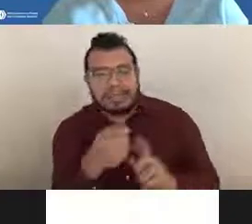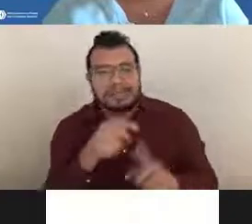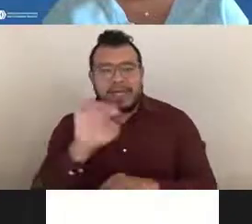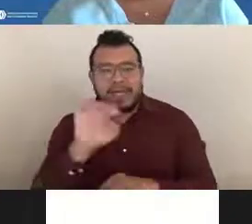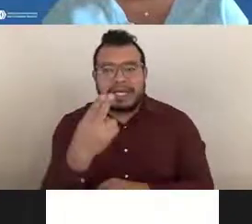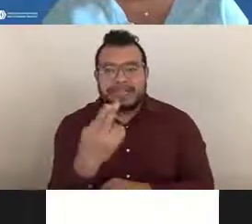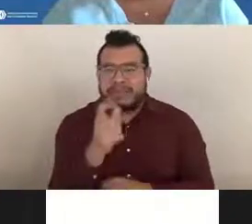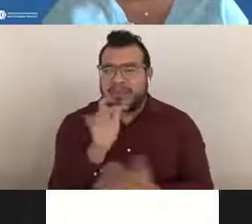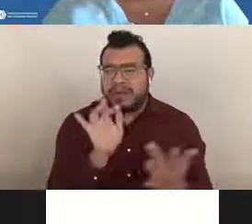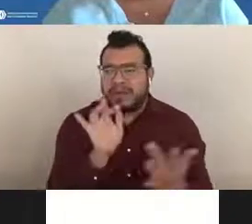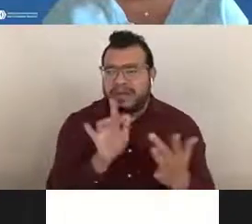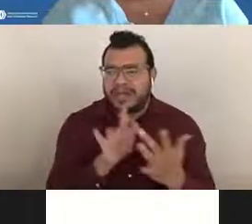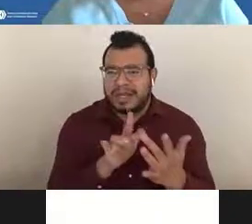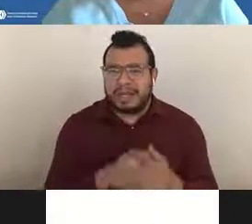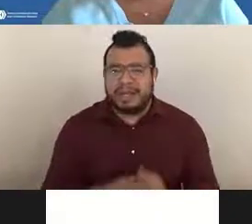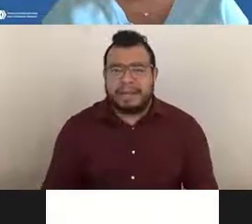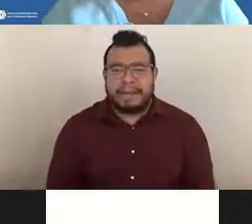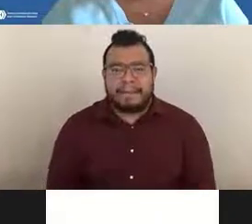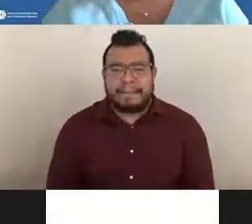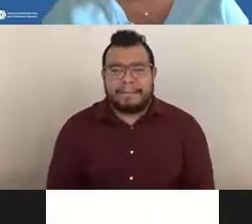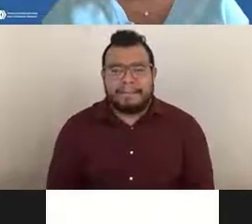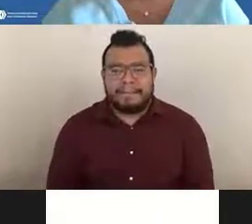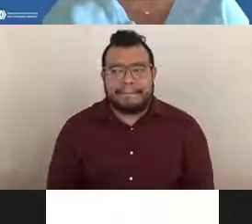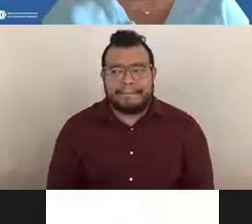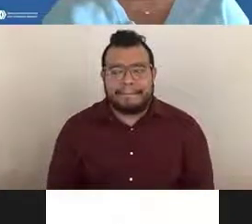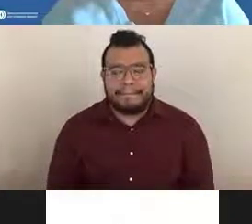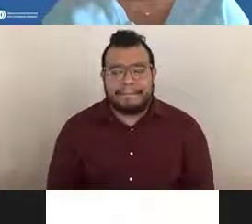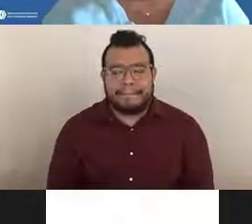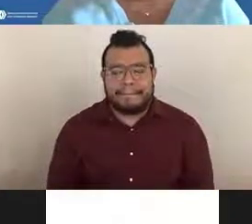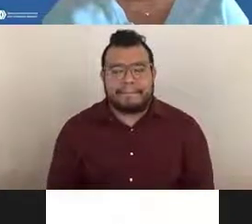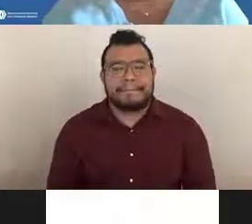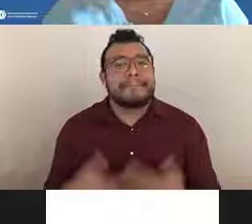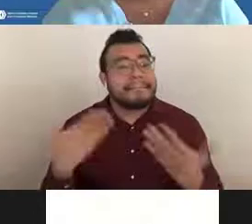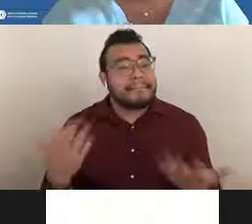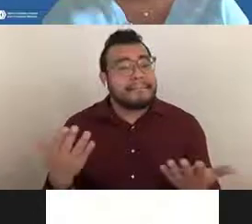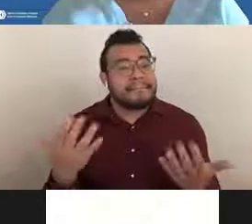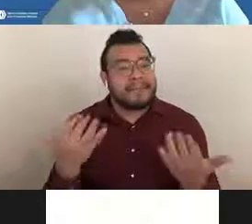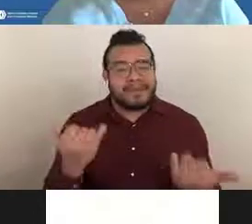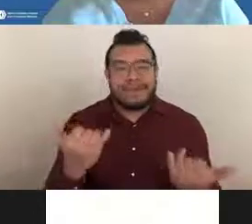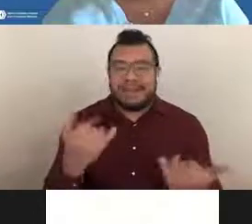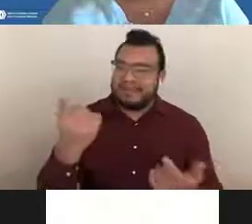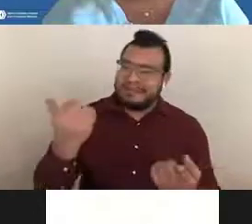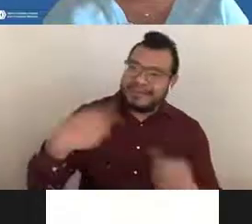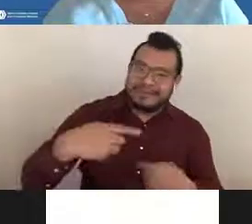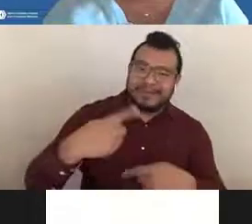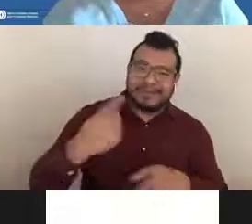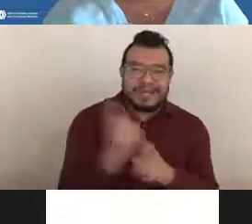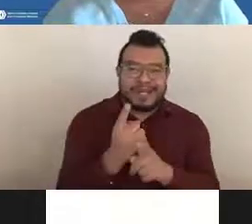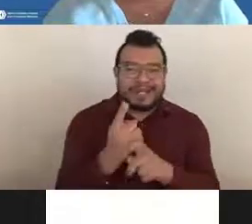Next slide. Well, today you came to the right place, as we have three key experts